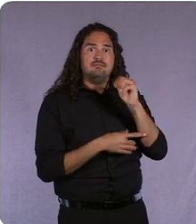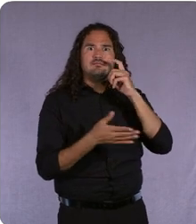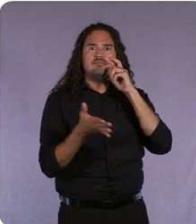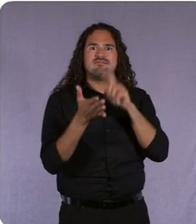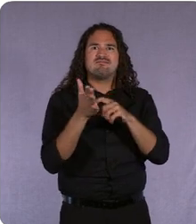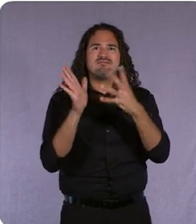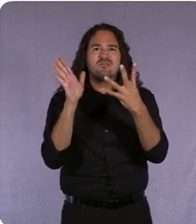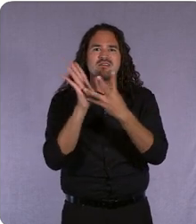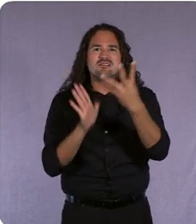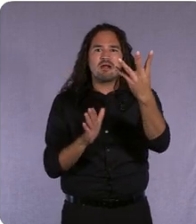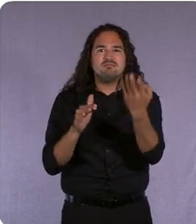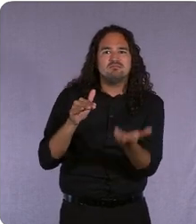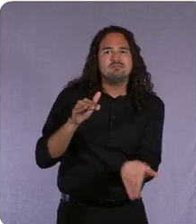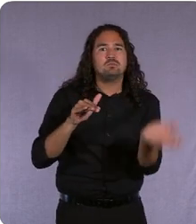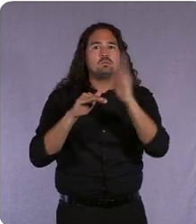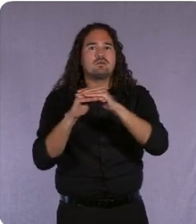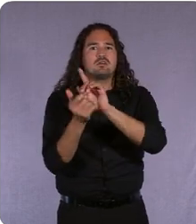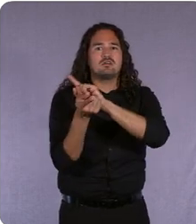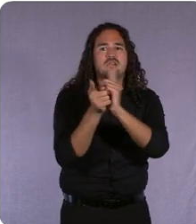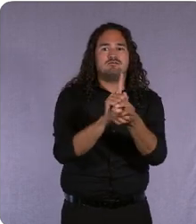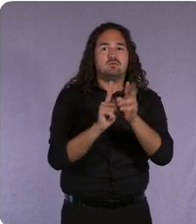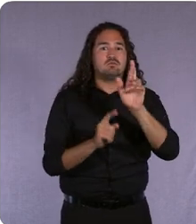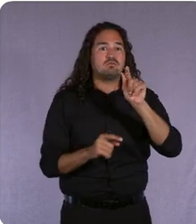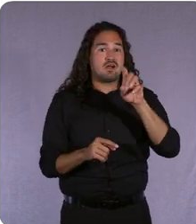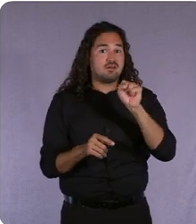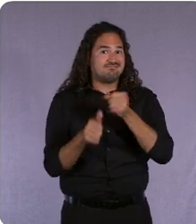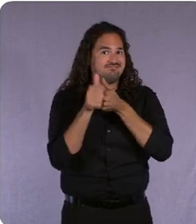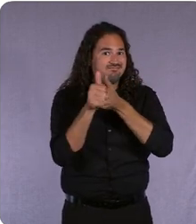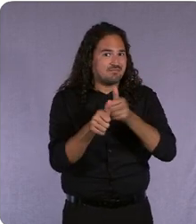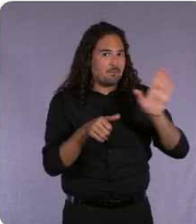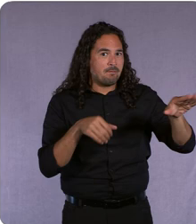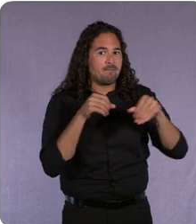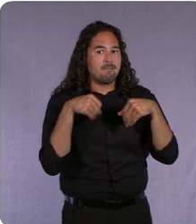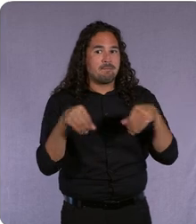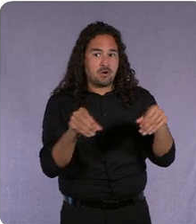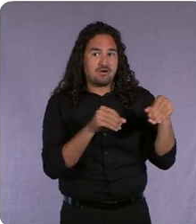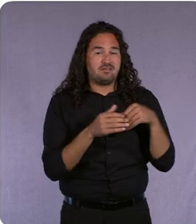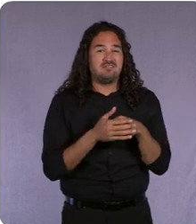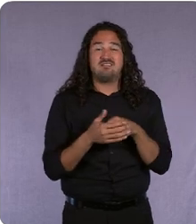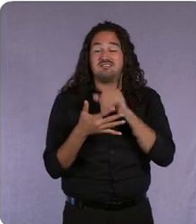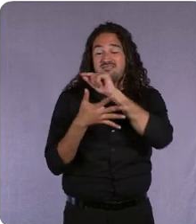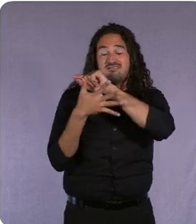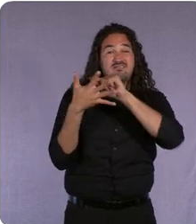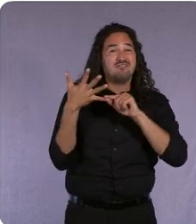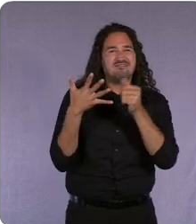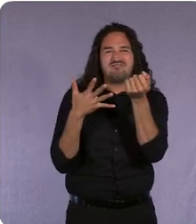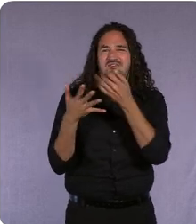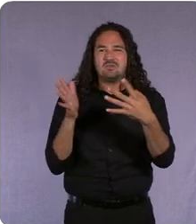in conversion rates on their marketing. Now those are just a few examples but you don't have to take